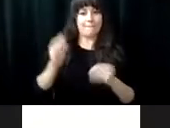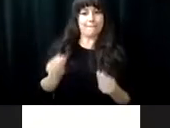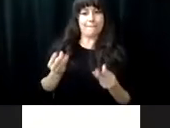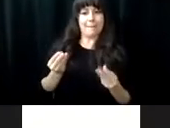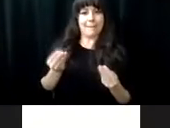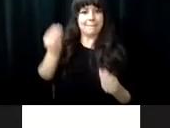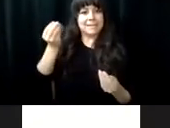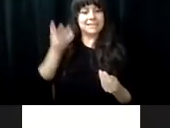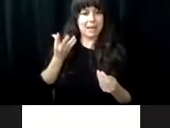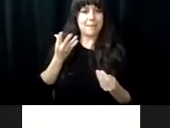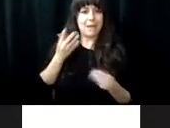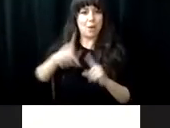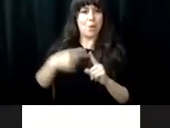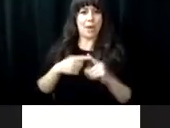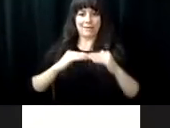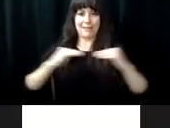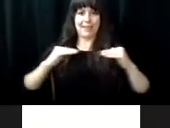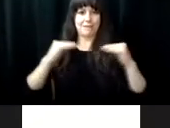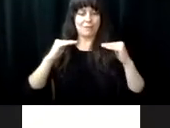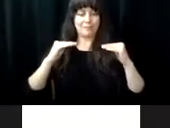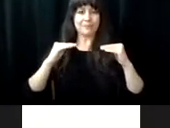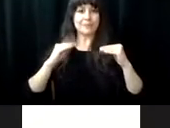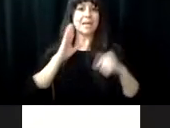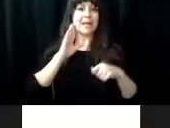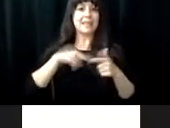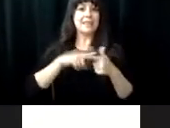electronic level that beeps when it's plumb. I drilled all